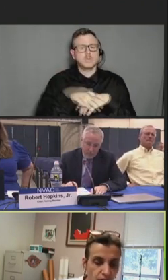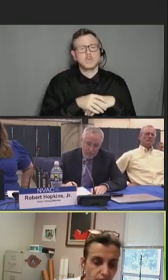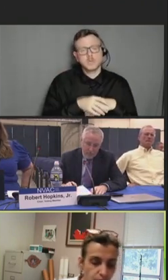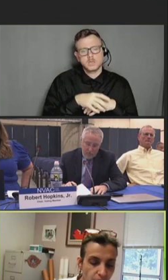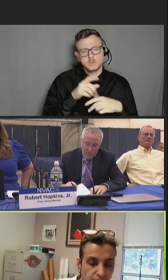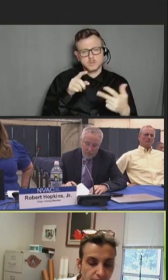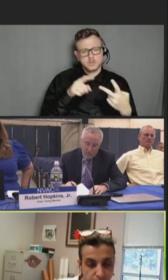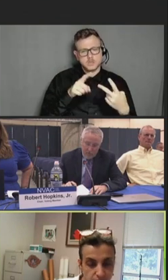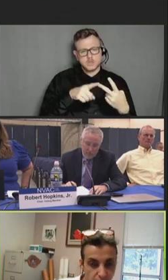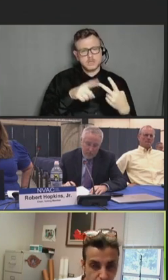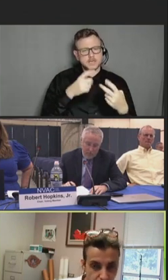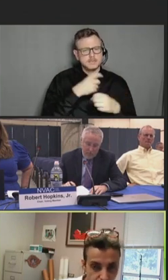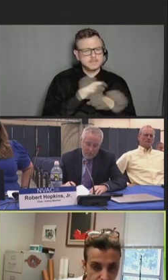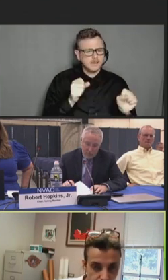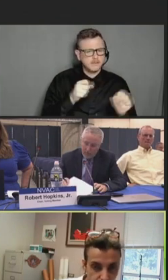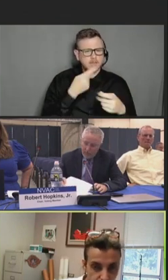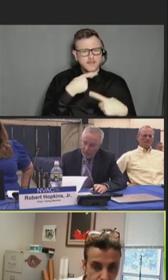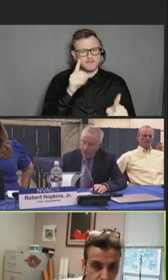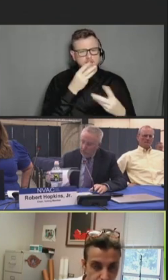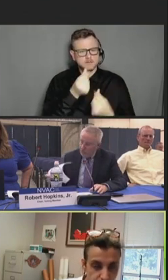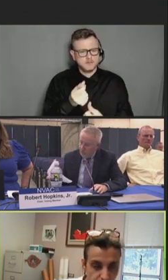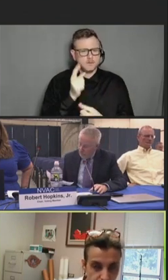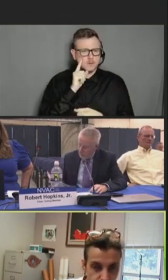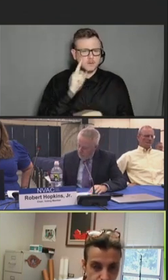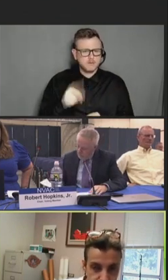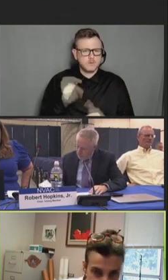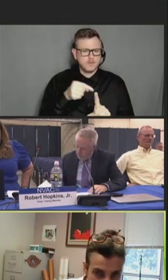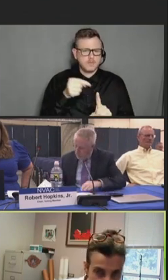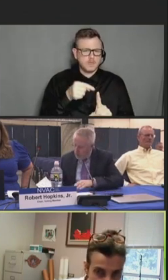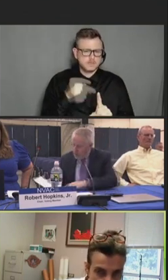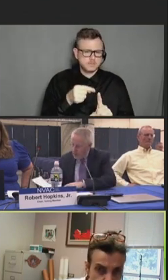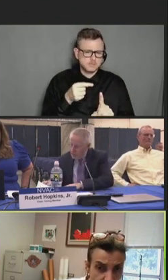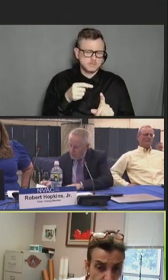of the product in -- for the indication.